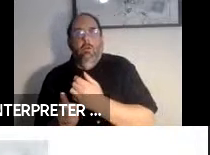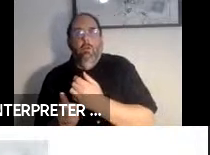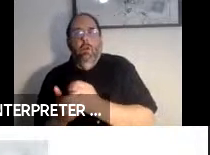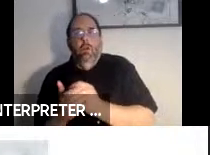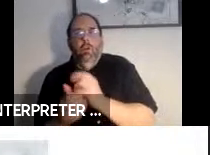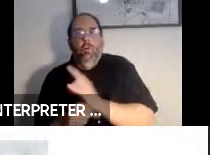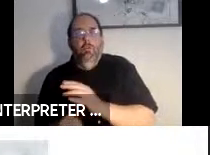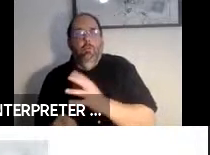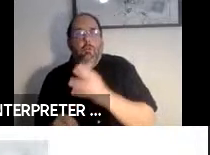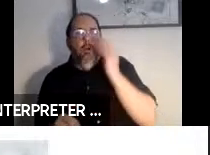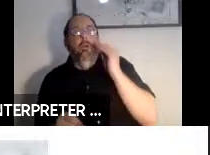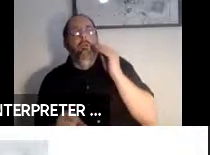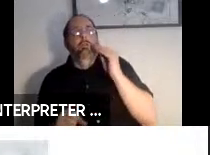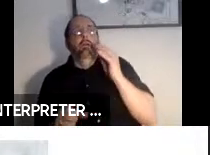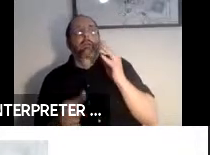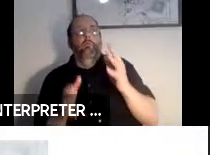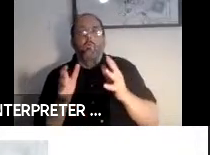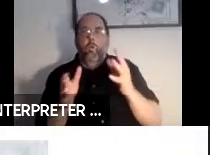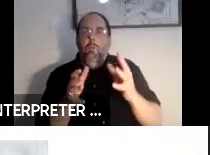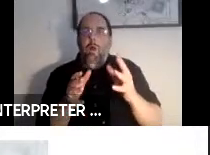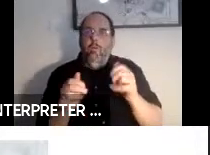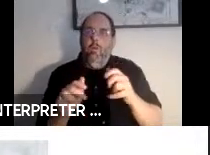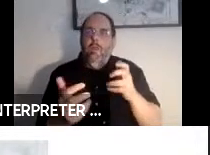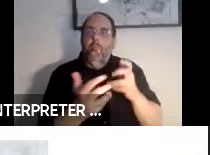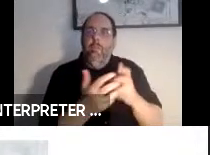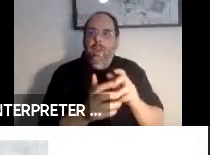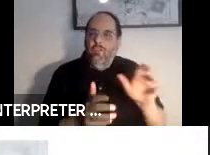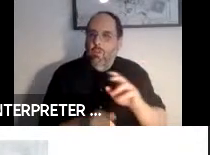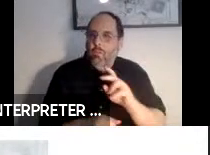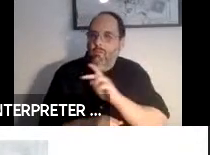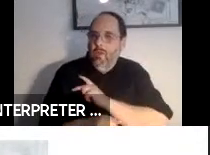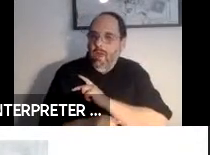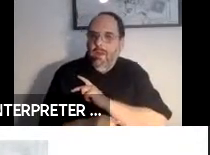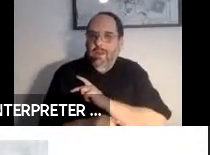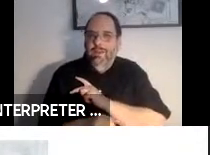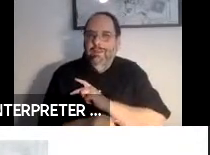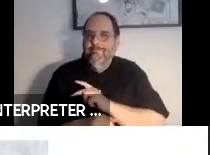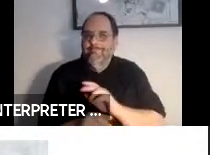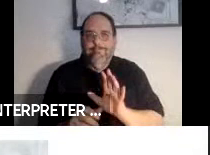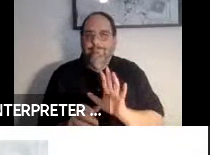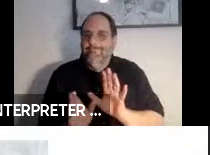is trying to be personalized in the way it interacts with the two users.